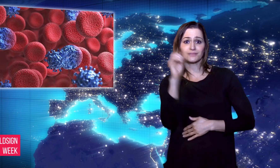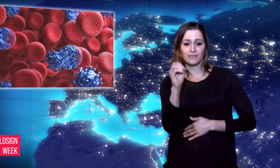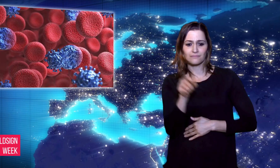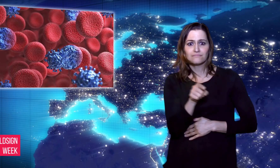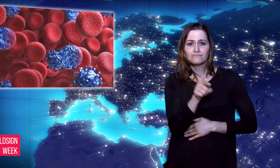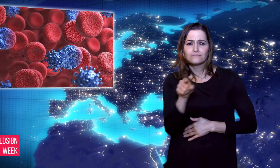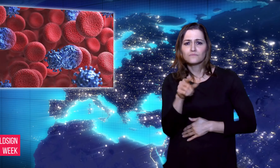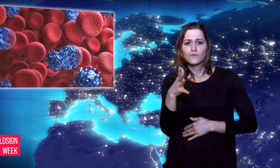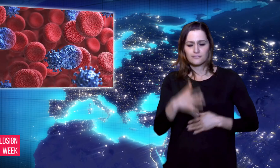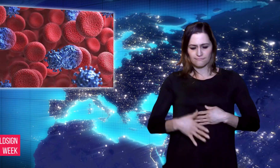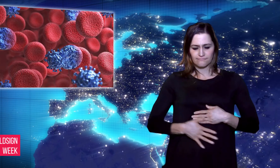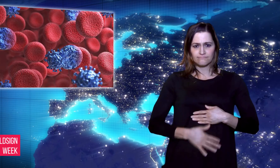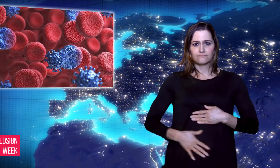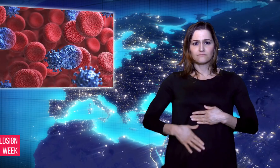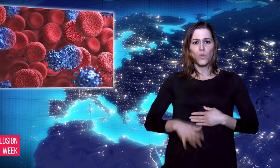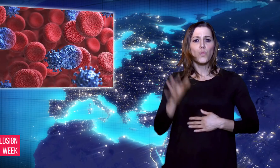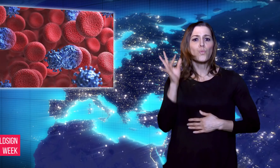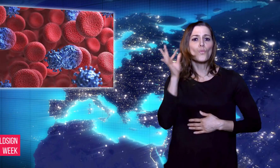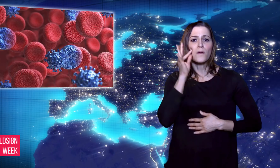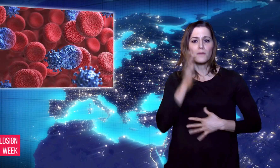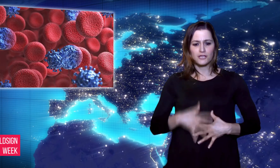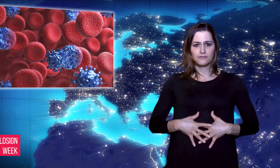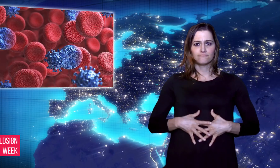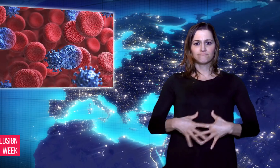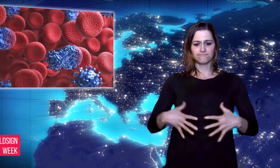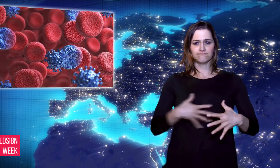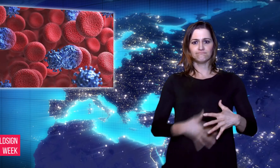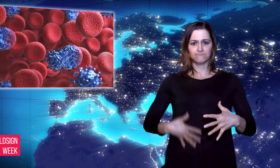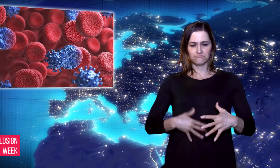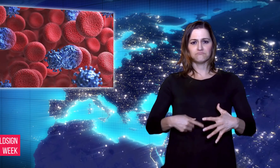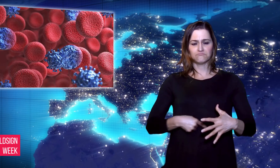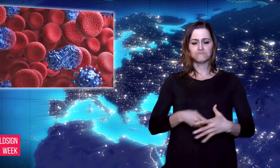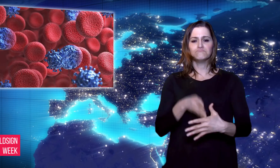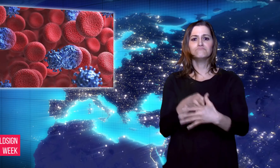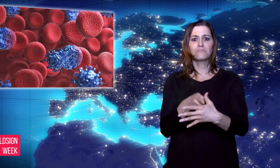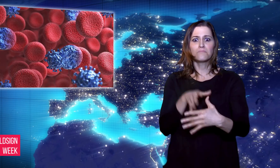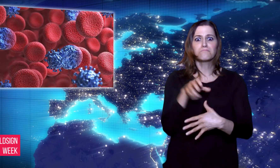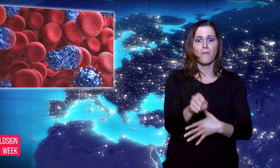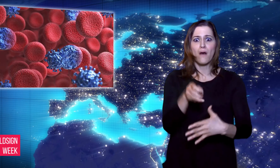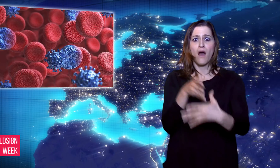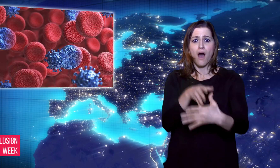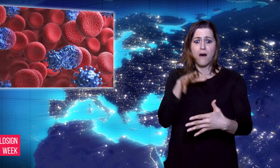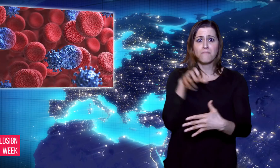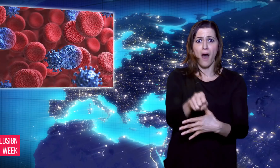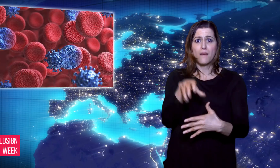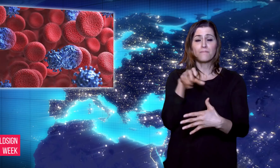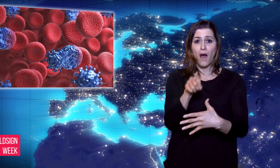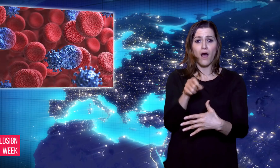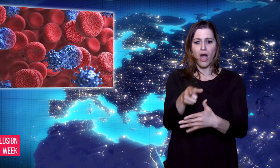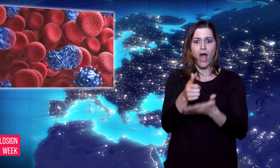additional testing is needed to